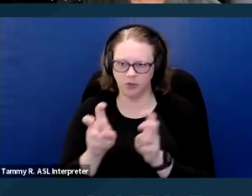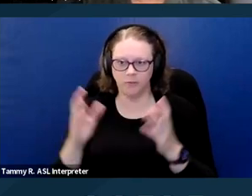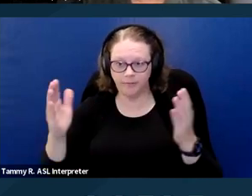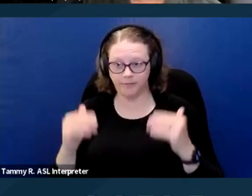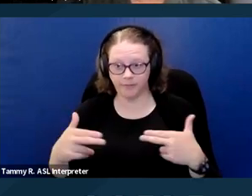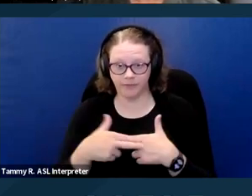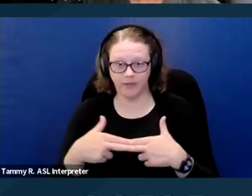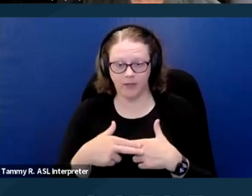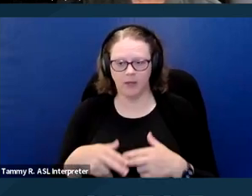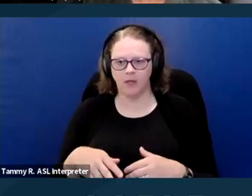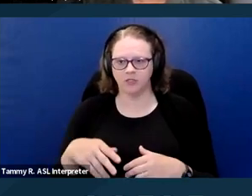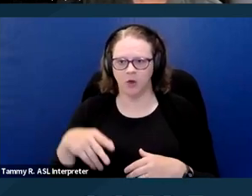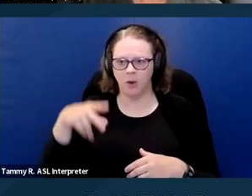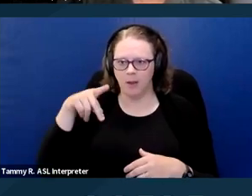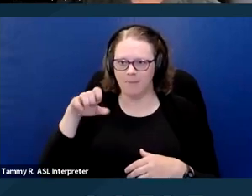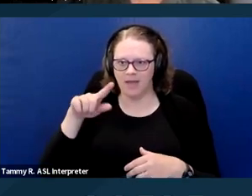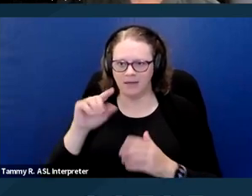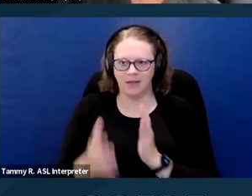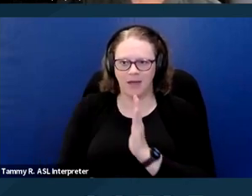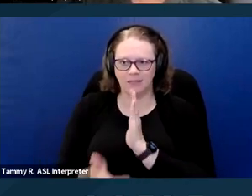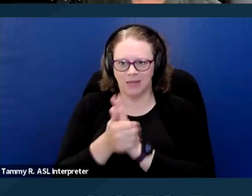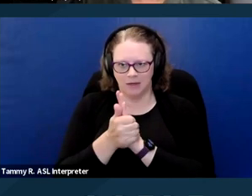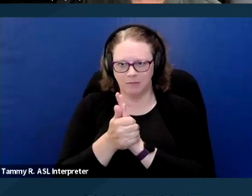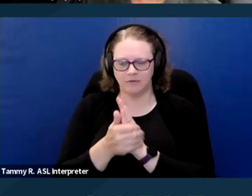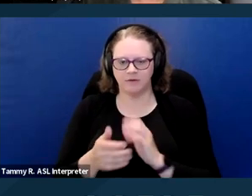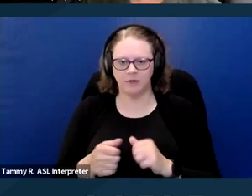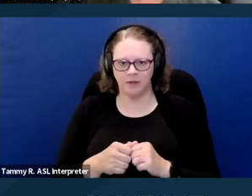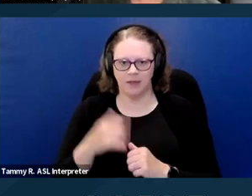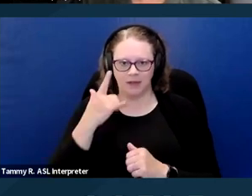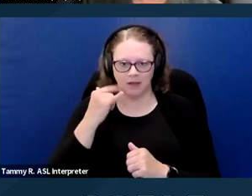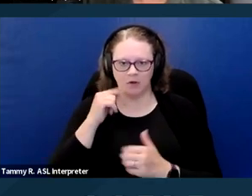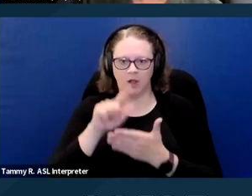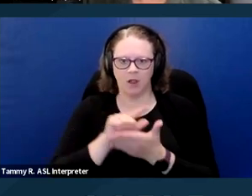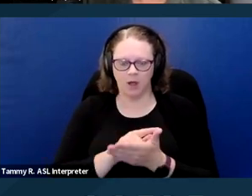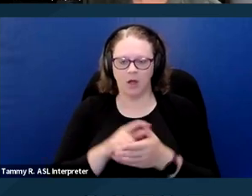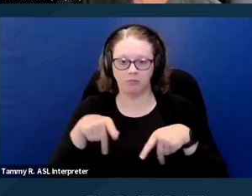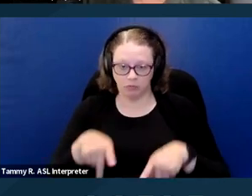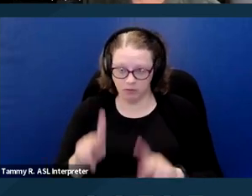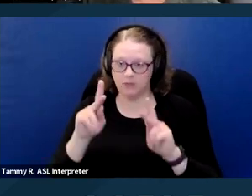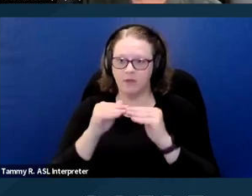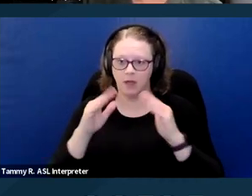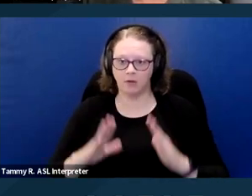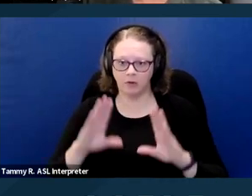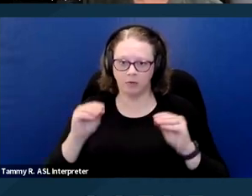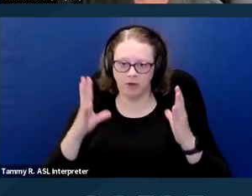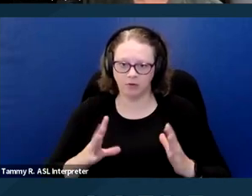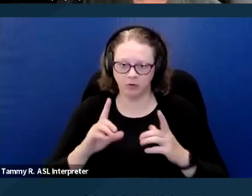Moving on to pet addendums. California law permits housing providers to establish terms in a lease